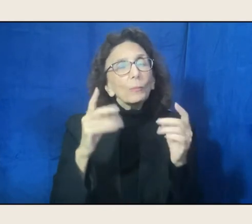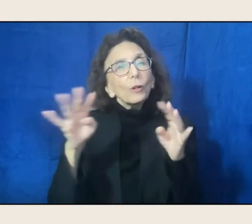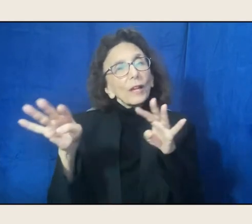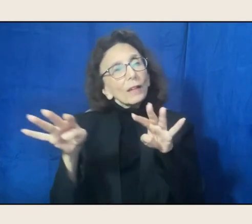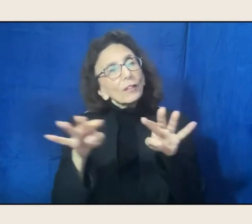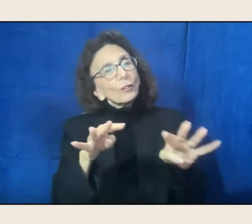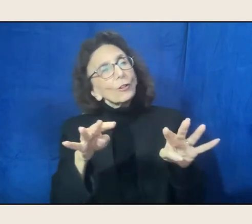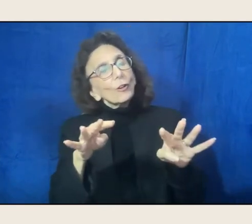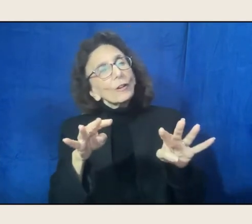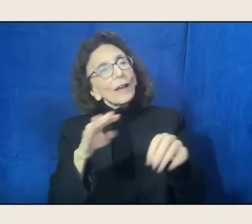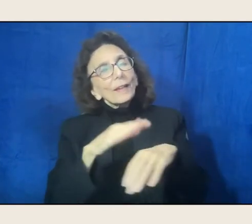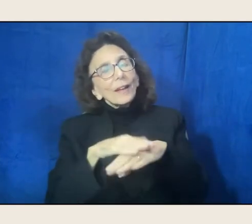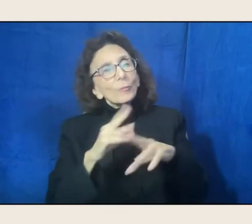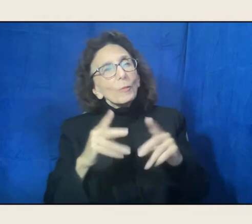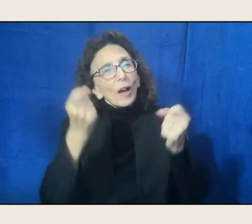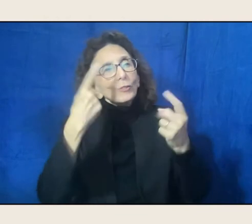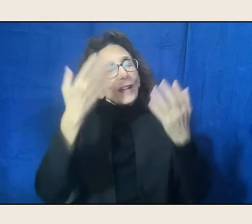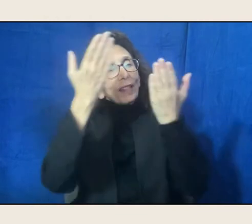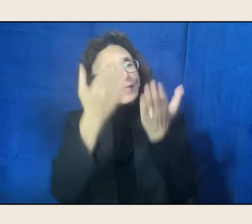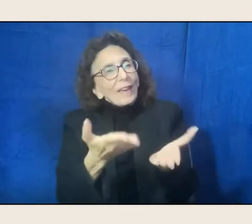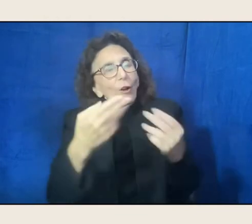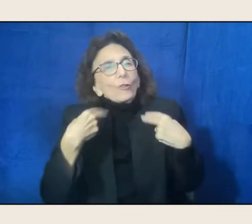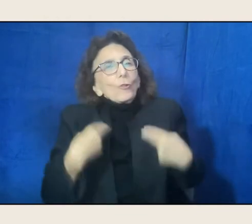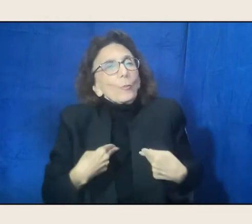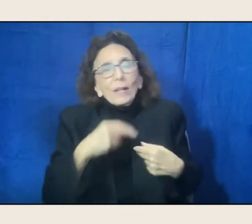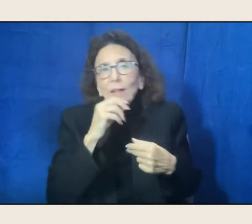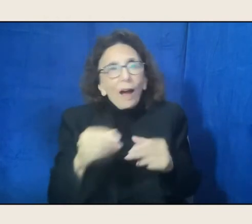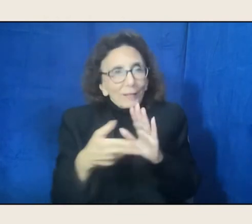that the way in which the poem